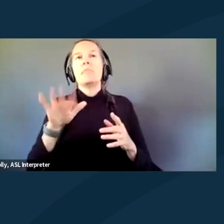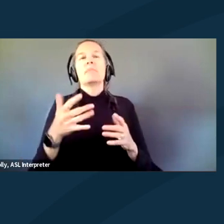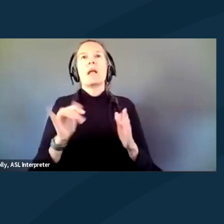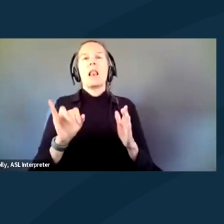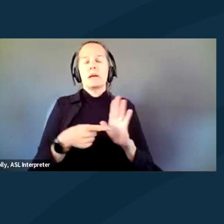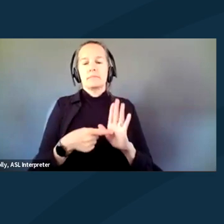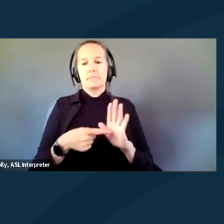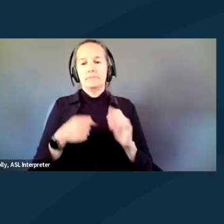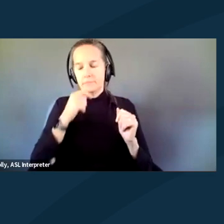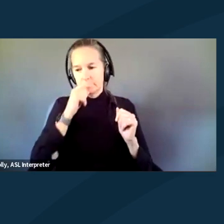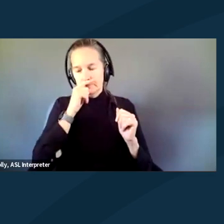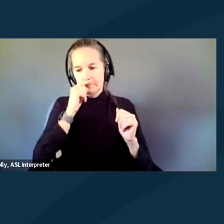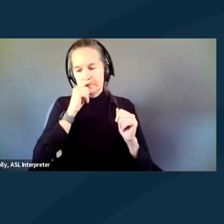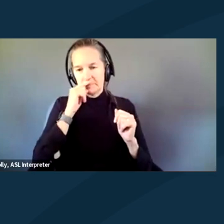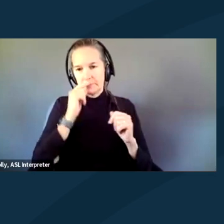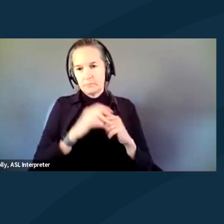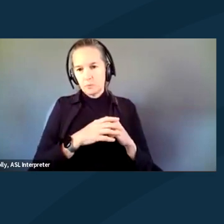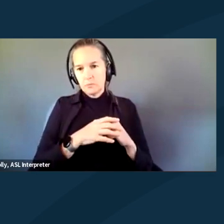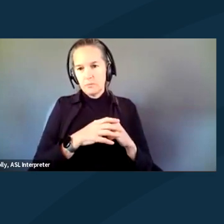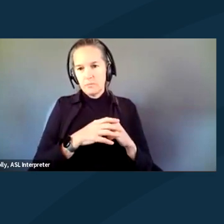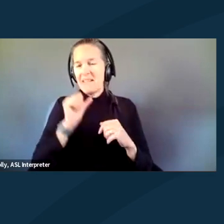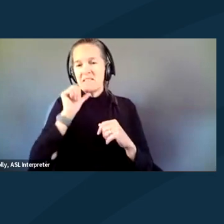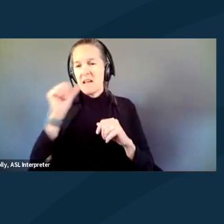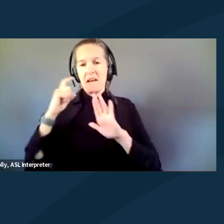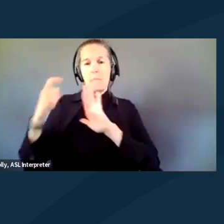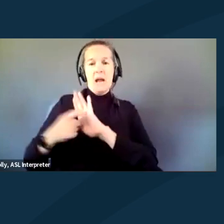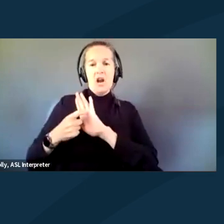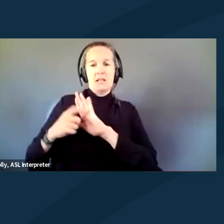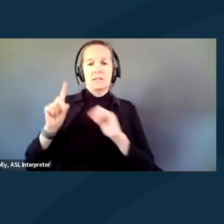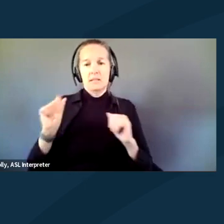I define non-apparent disability is you don't look disabled,